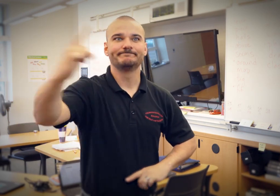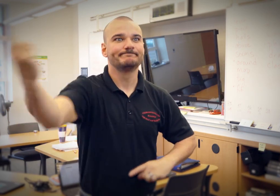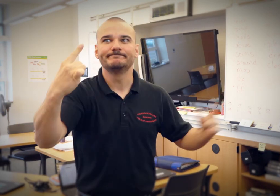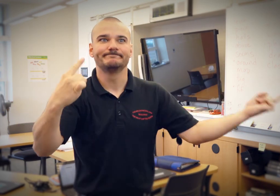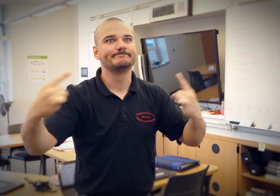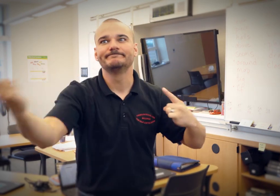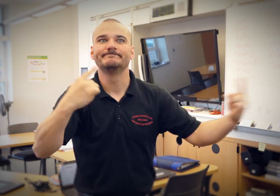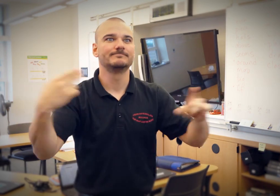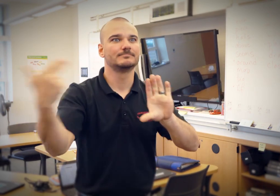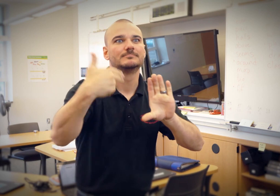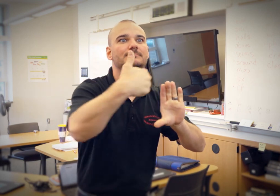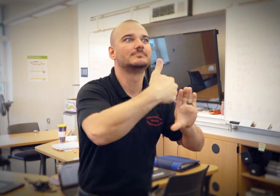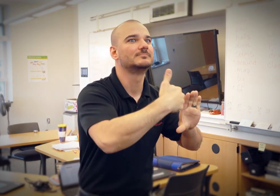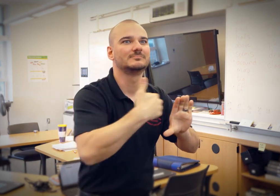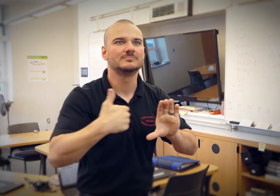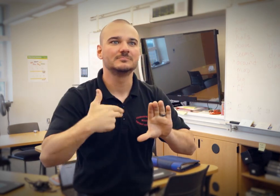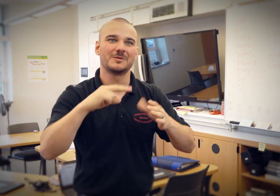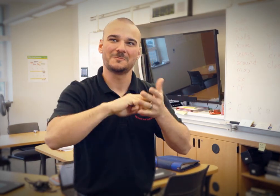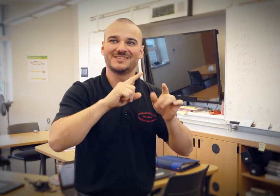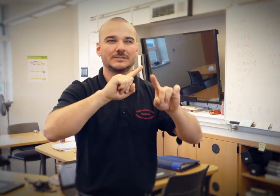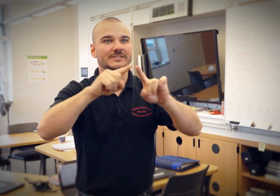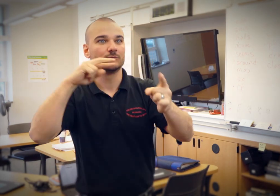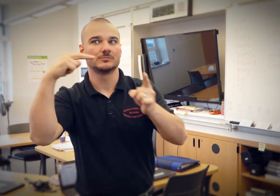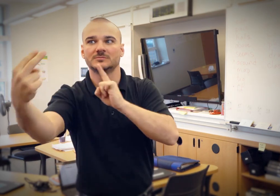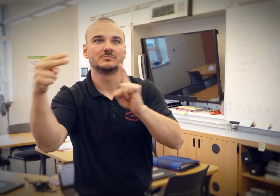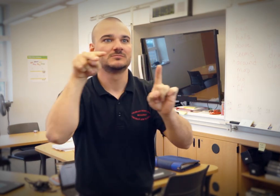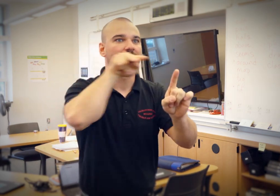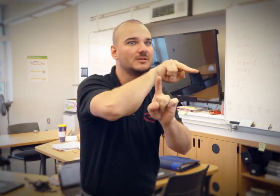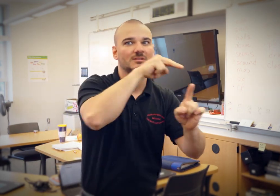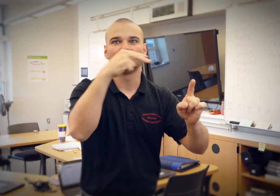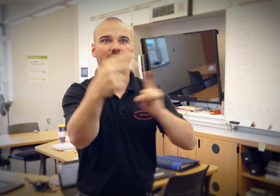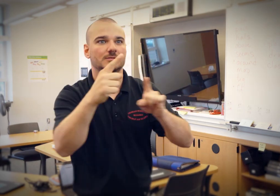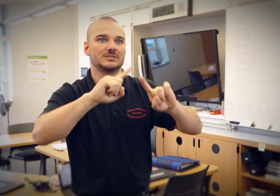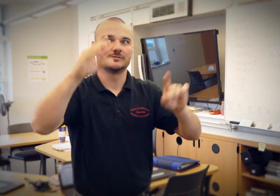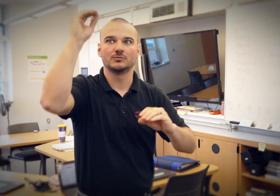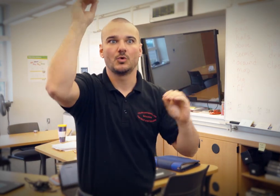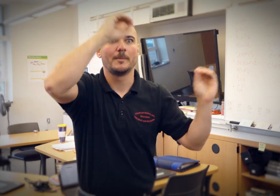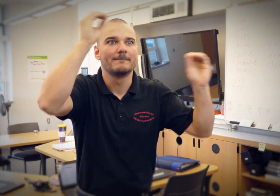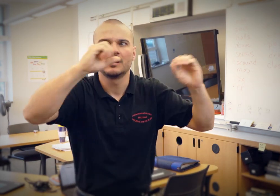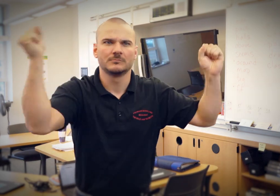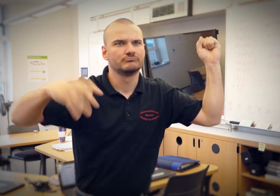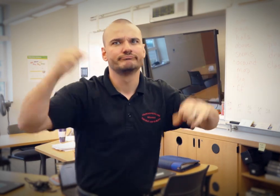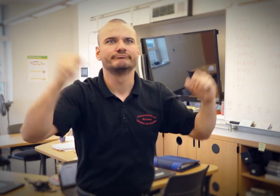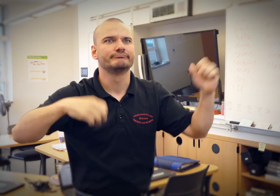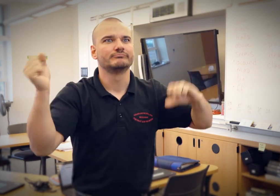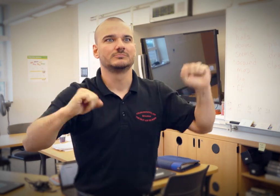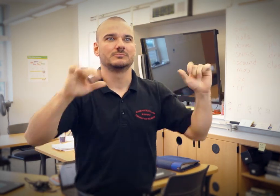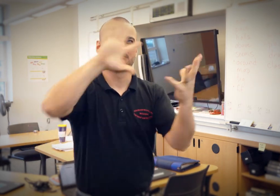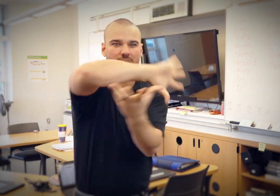bring with them their perspectives, and their opinions. This really allows us to implement